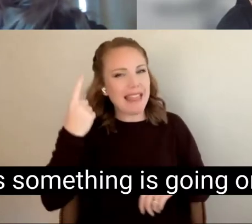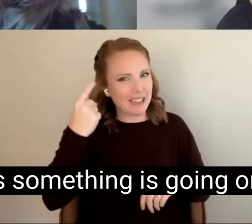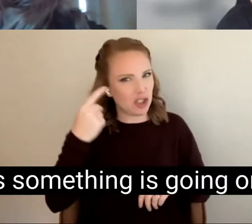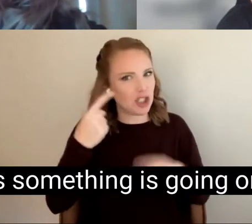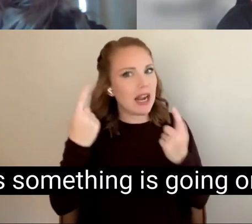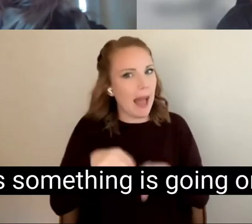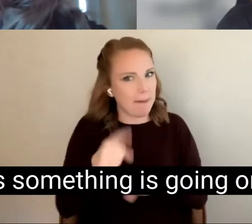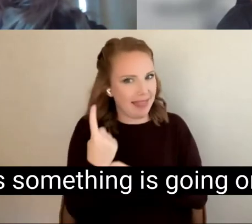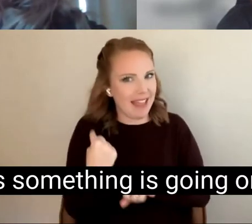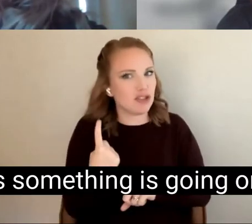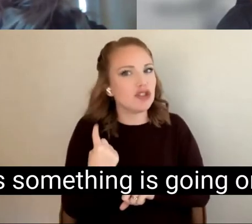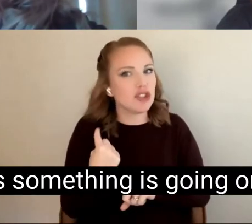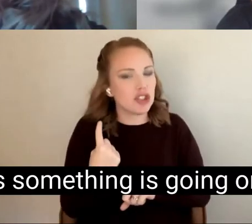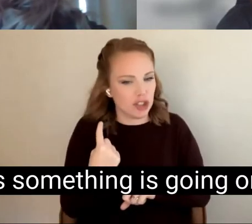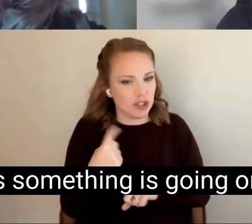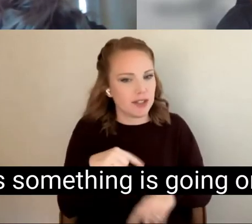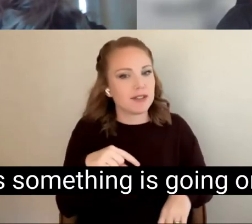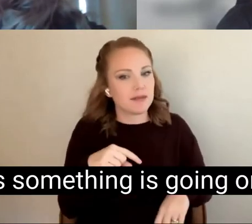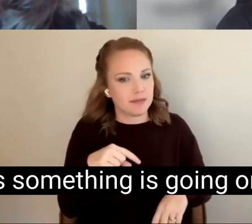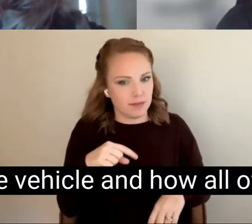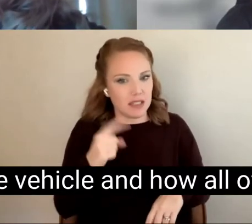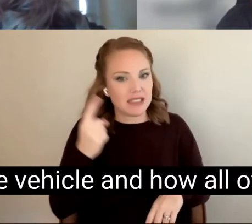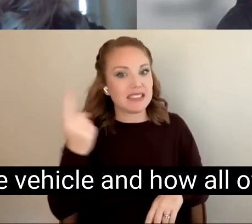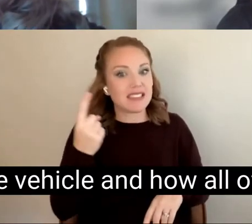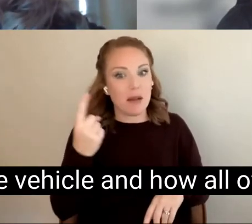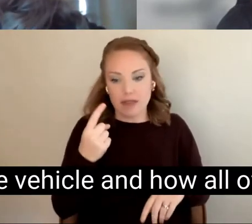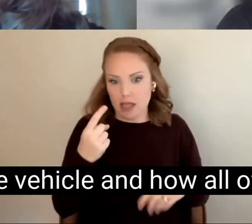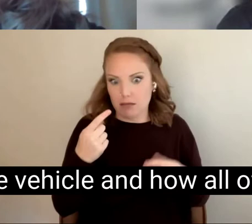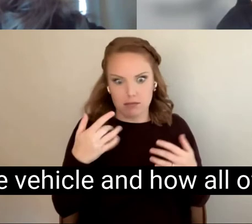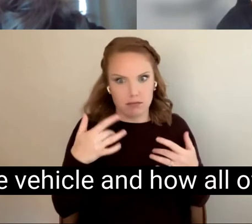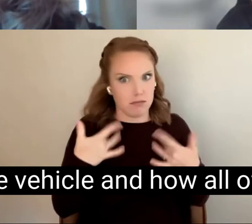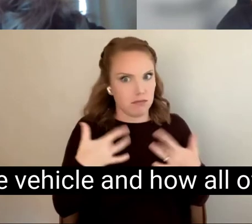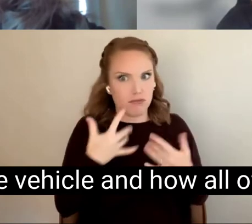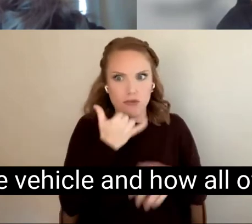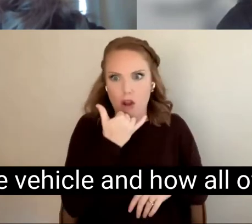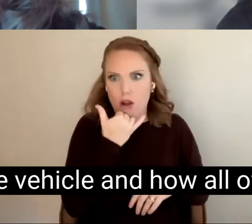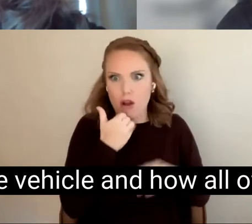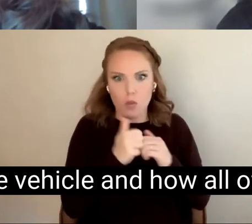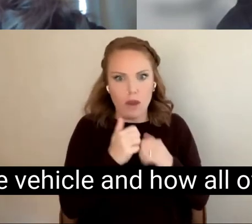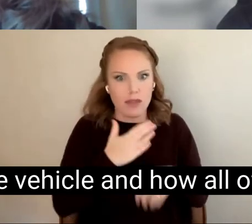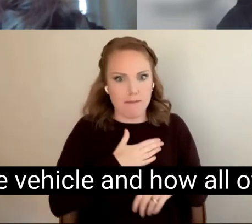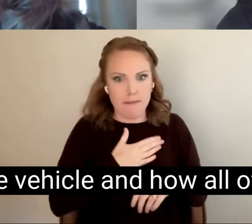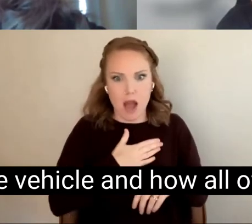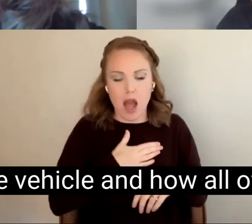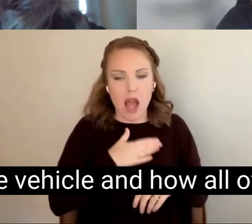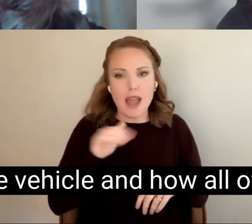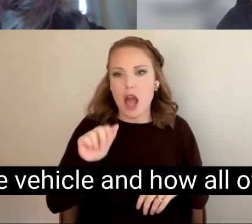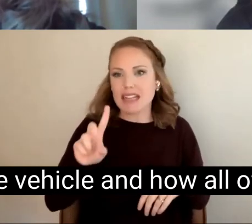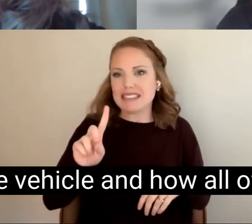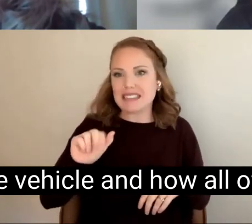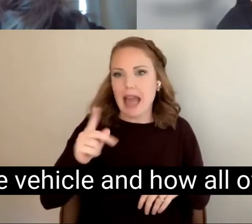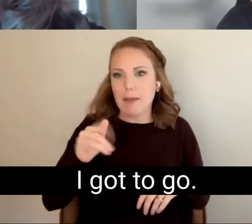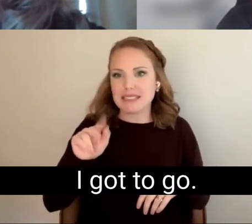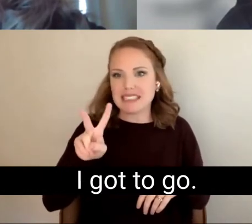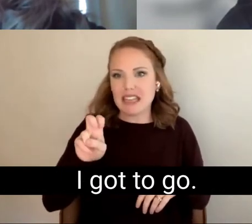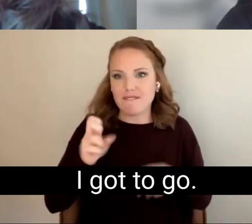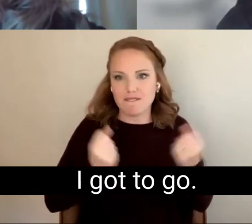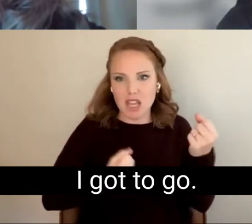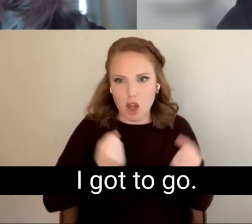I feel it's something is going on with my it's active vehicle and how all of a sudden I got to go.